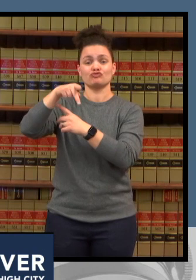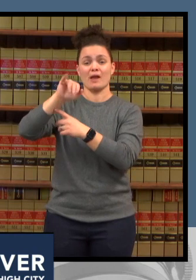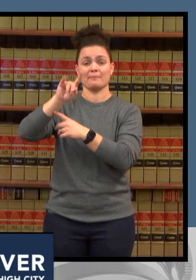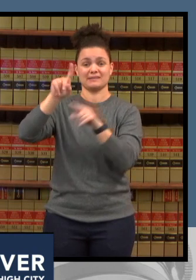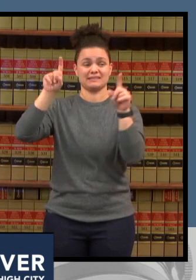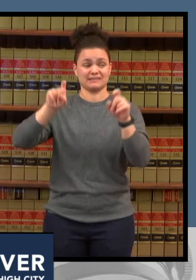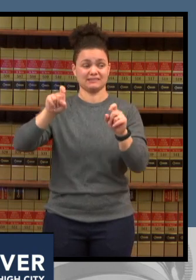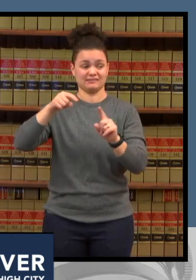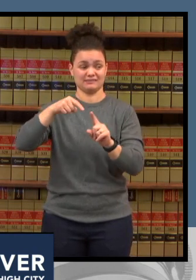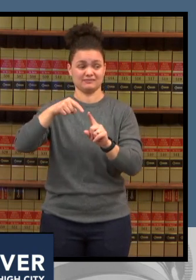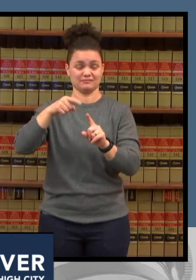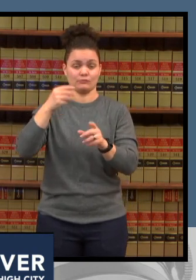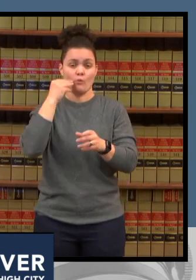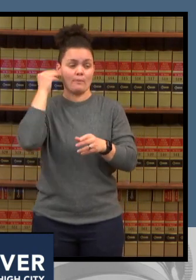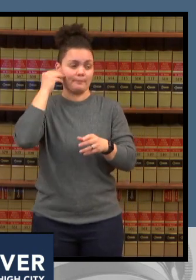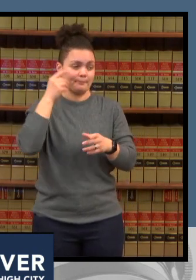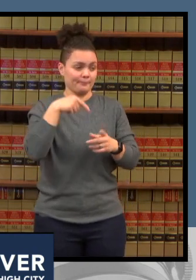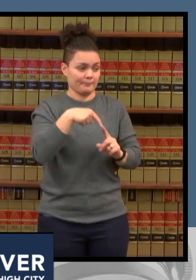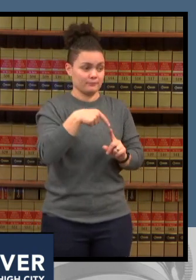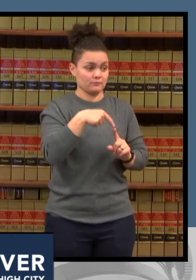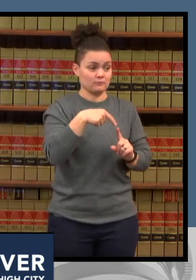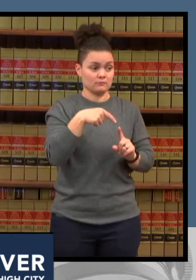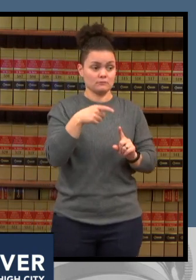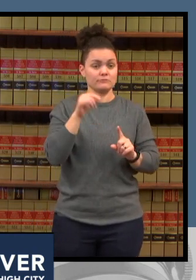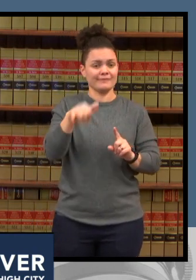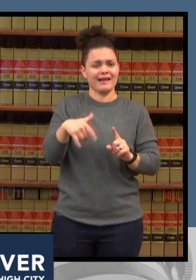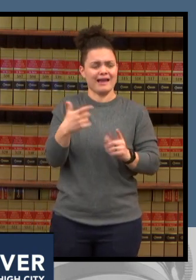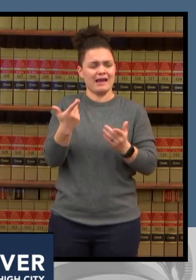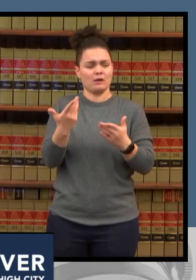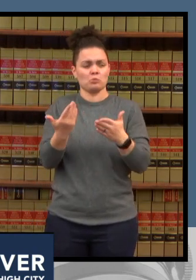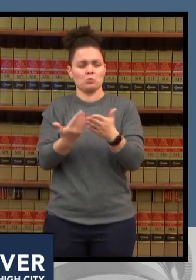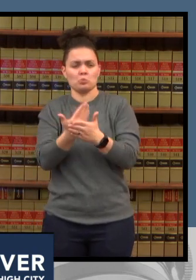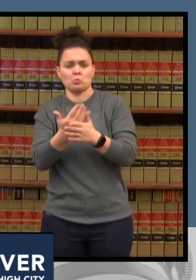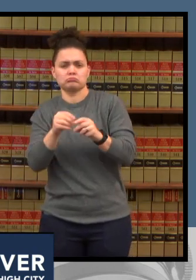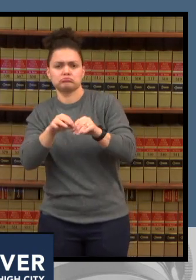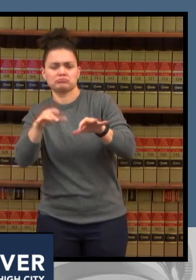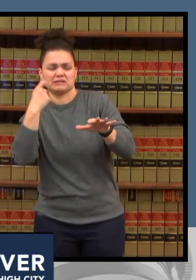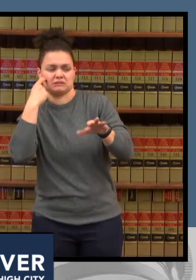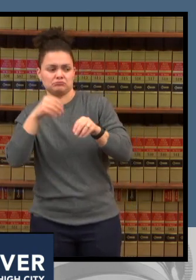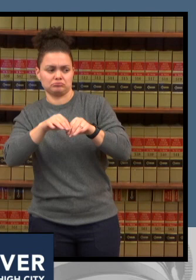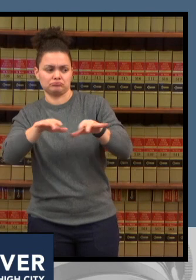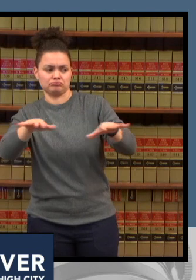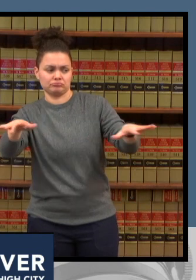a lot of promise as bob said the administration is hoping to ramp that up but really at the present